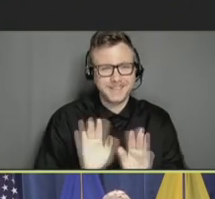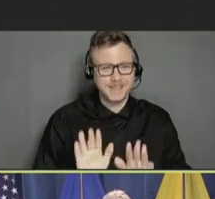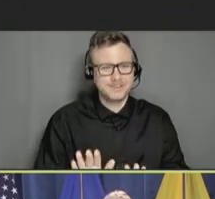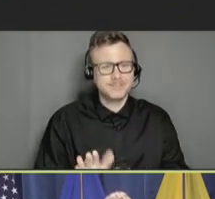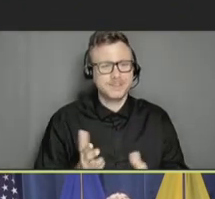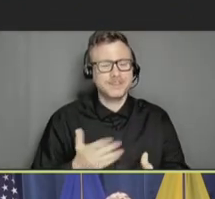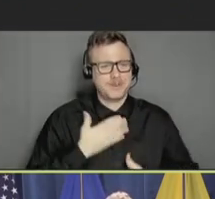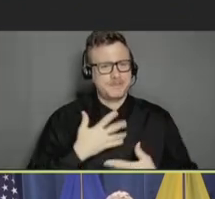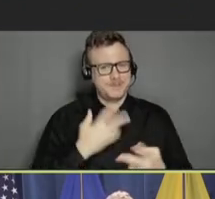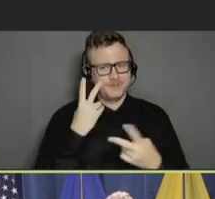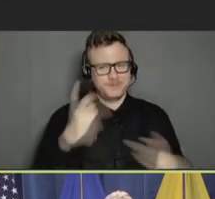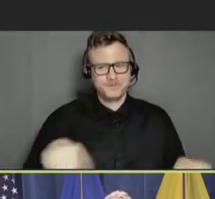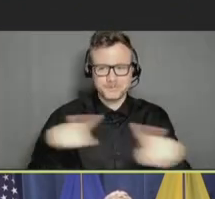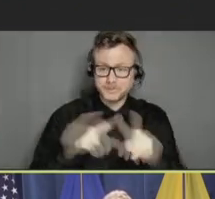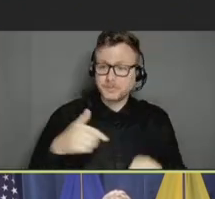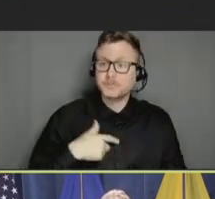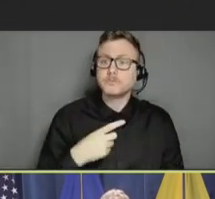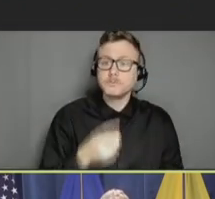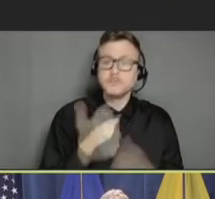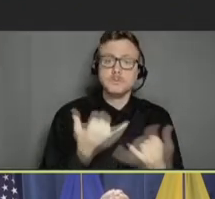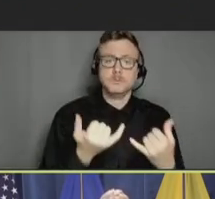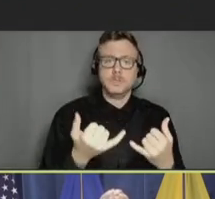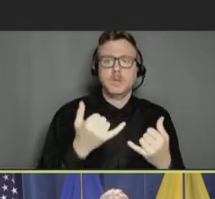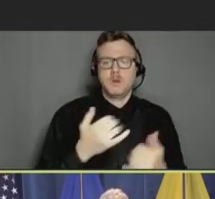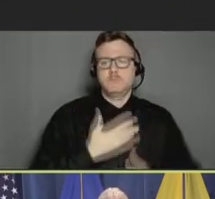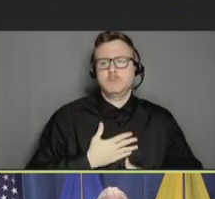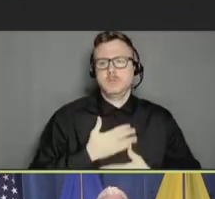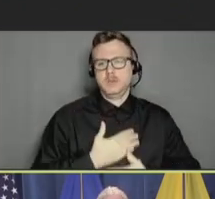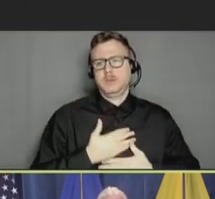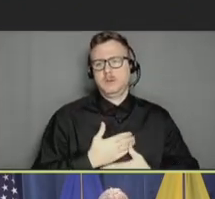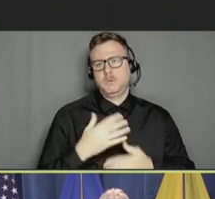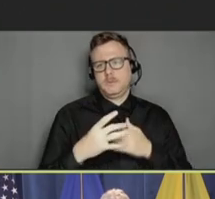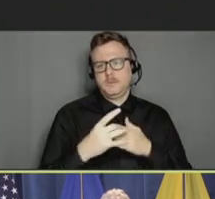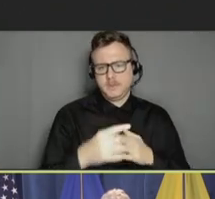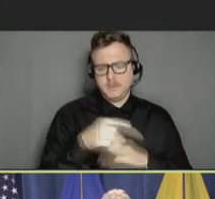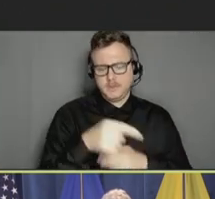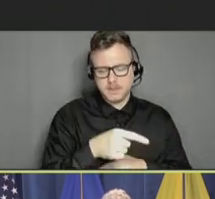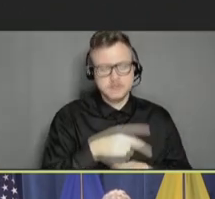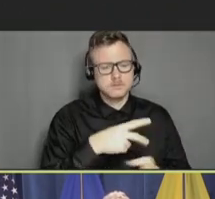is a pleasure to lead the National Vaccine Program in this committee. And it is an honor